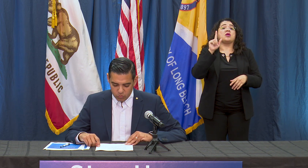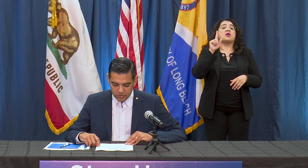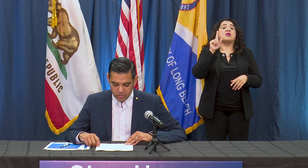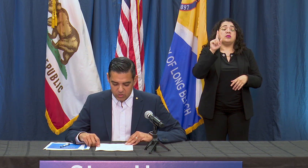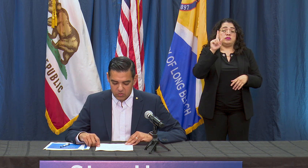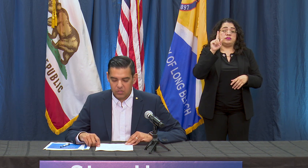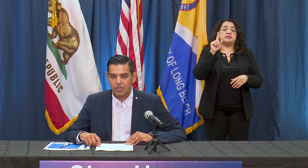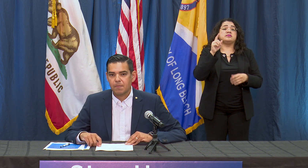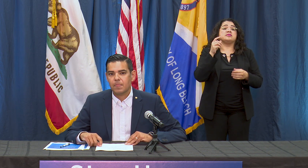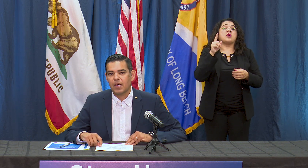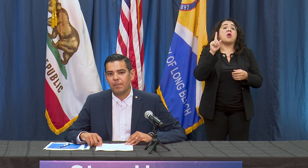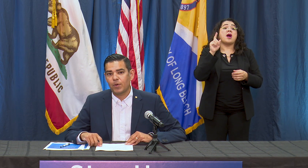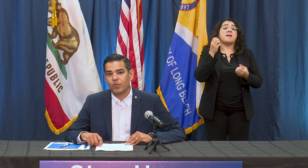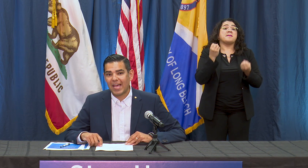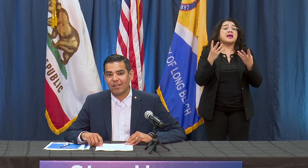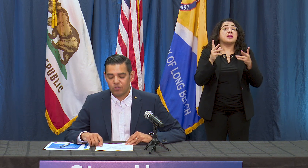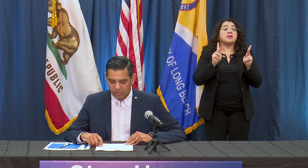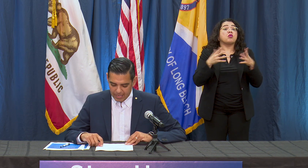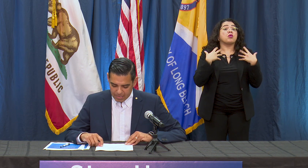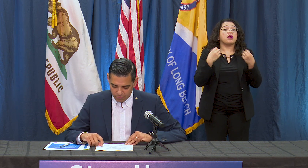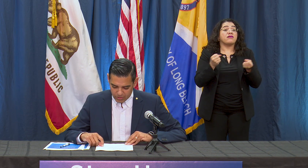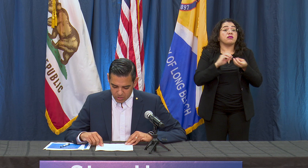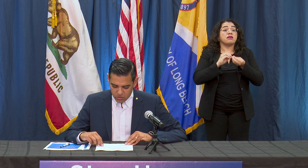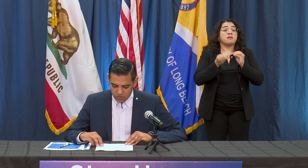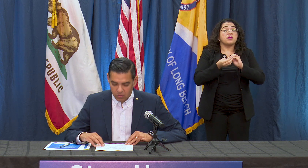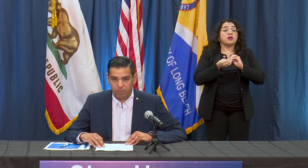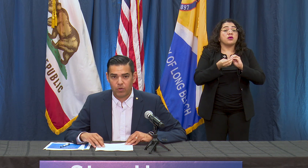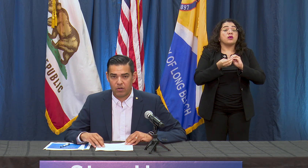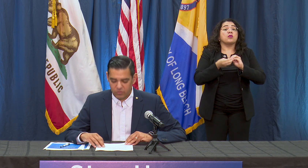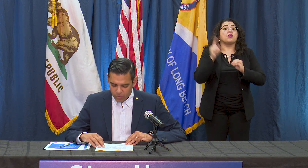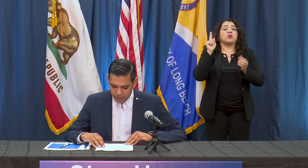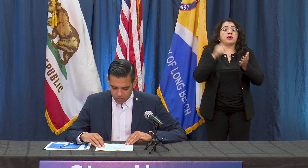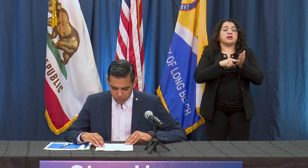residents. Both had underlying health conditions. Our prayers and thoughts go